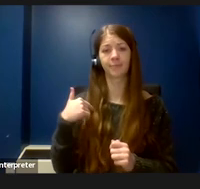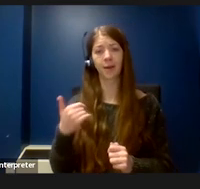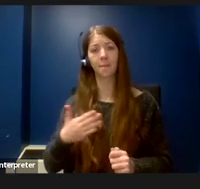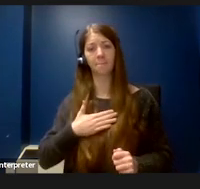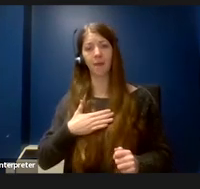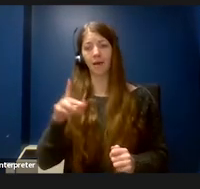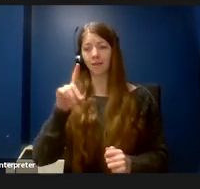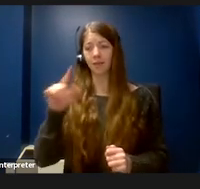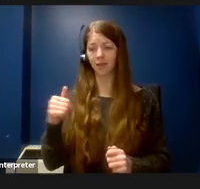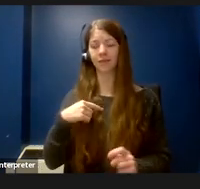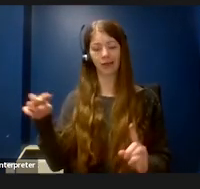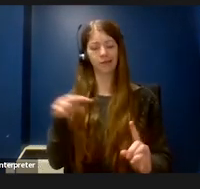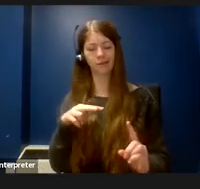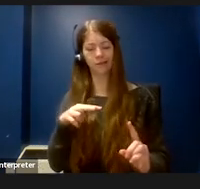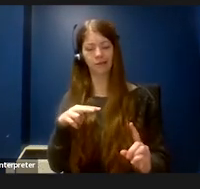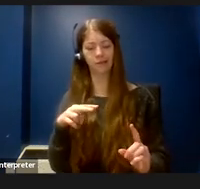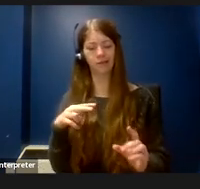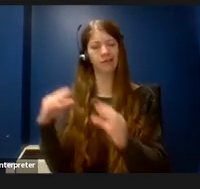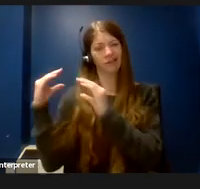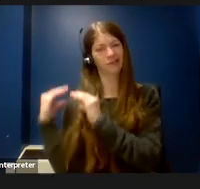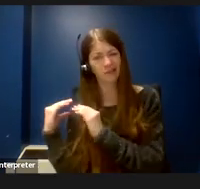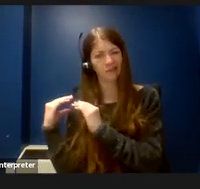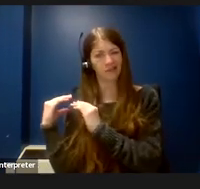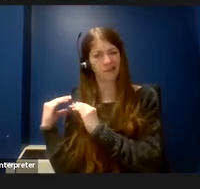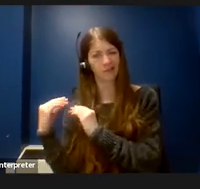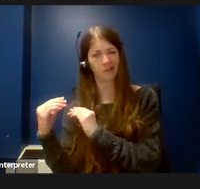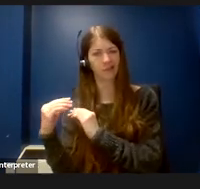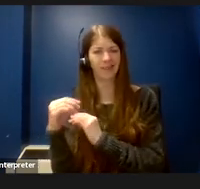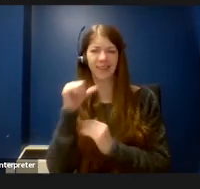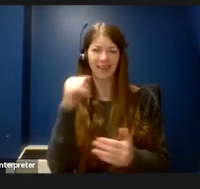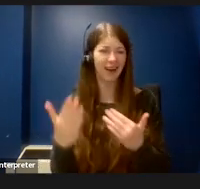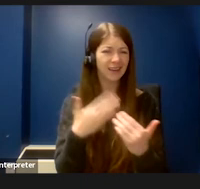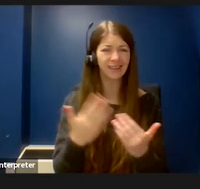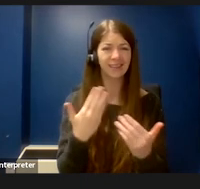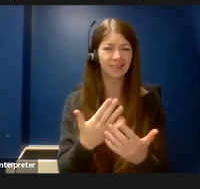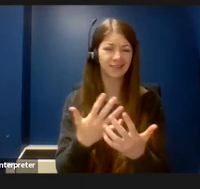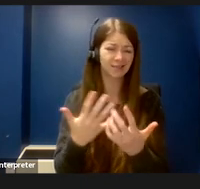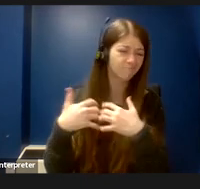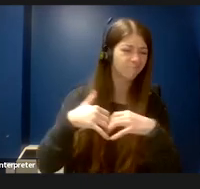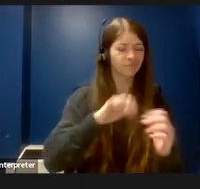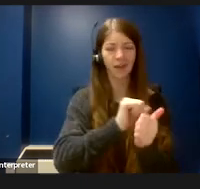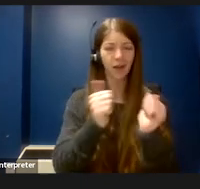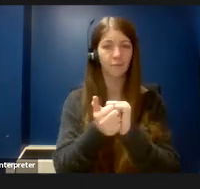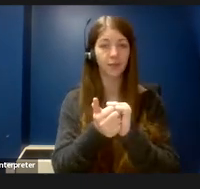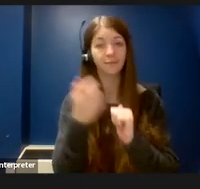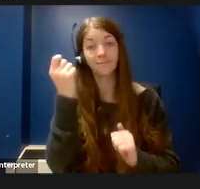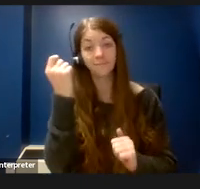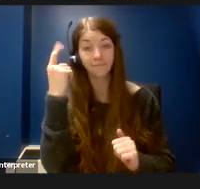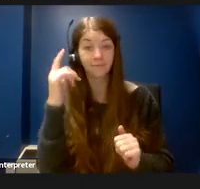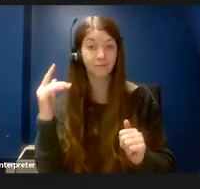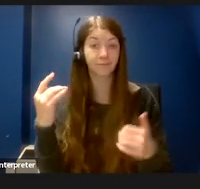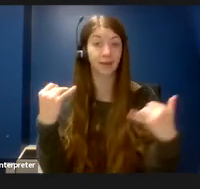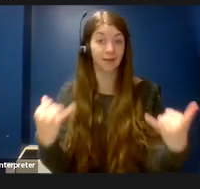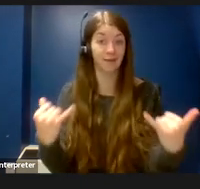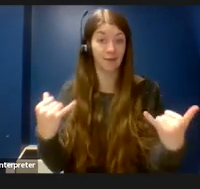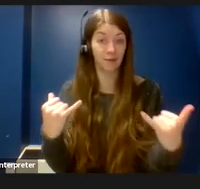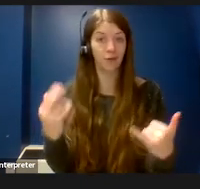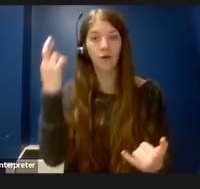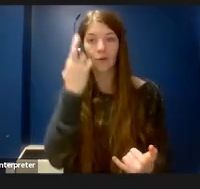inconvenient to accommodate for; however I’ve come to realize that my disability is in fact an asset